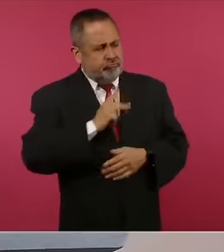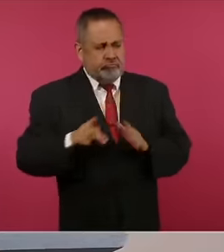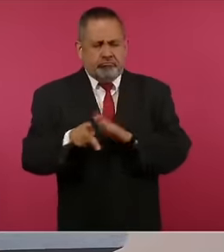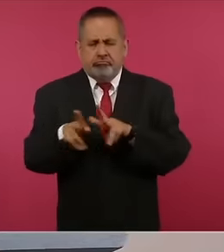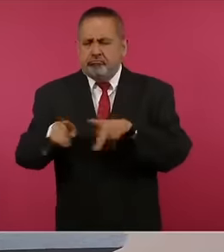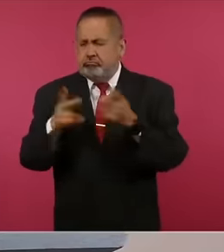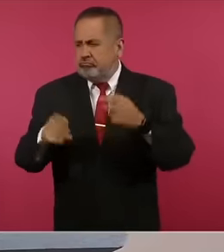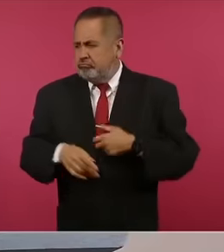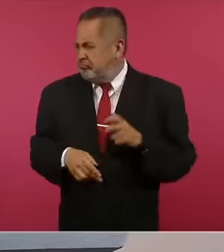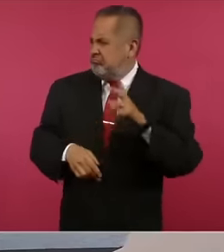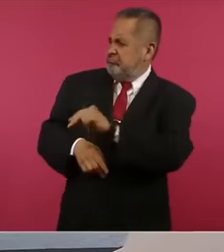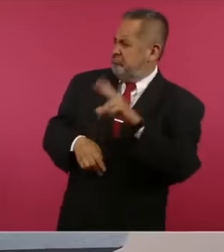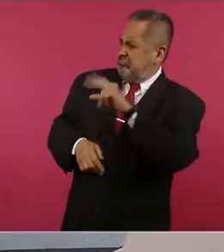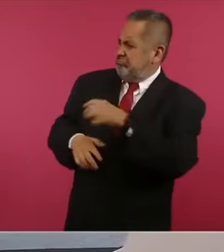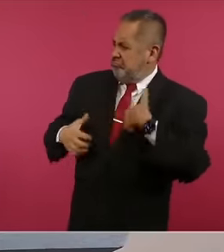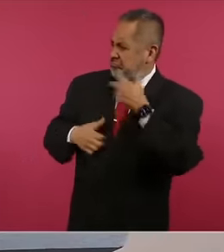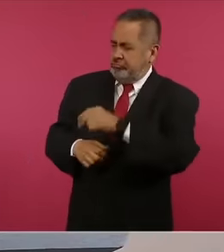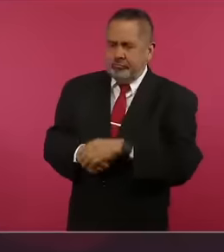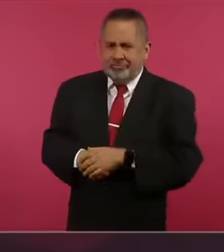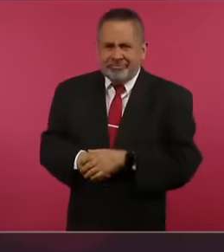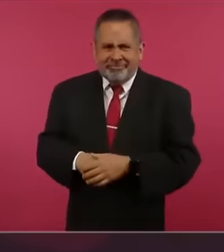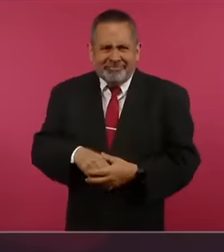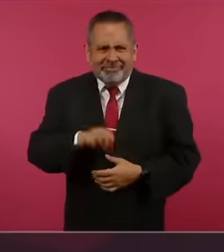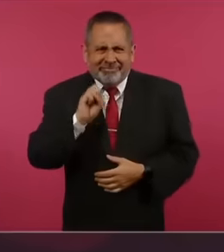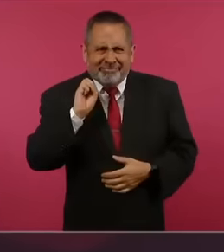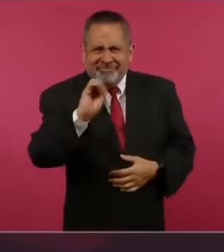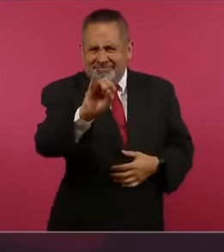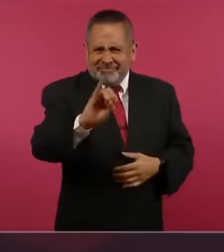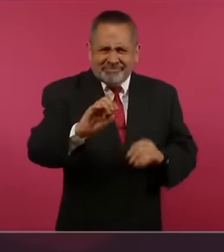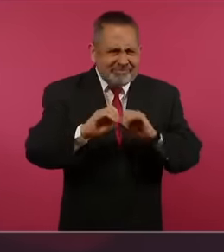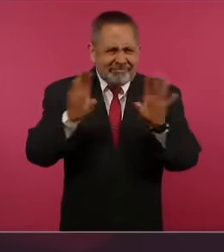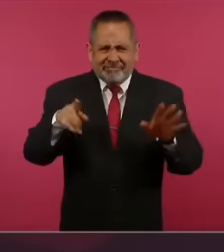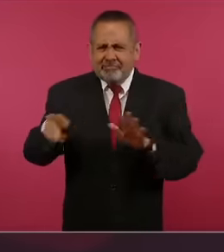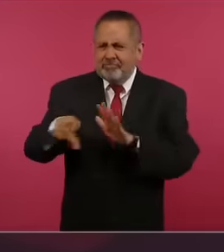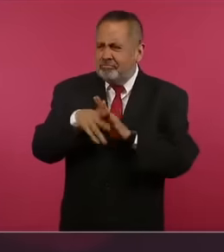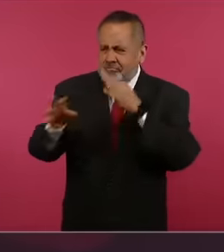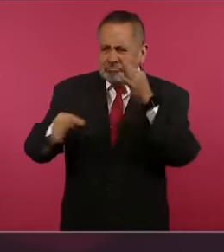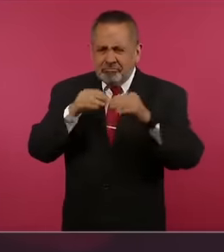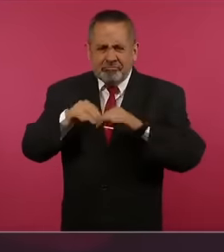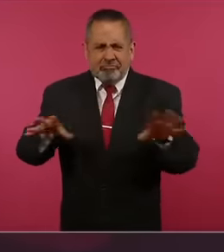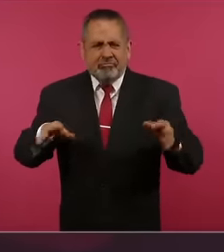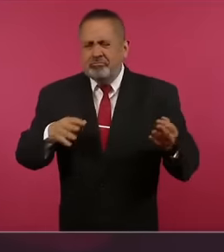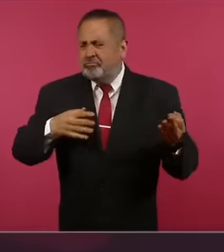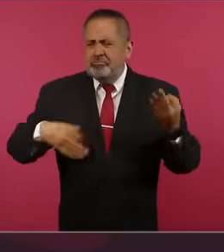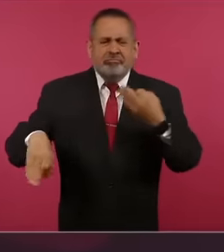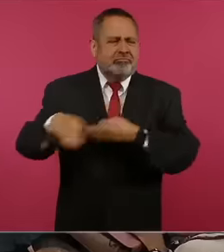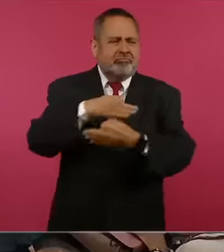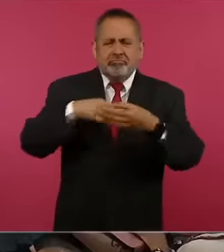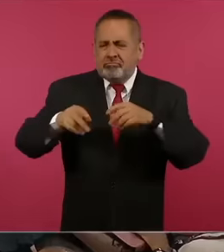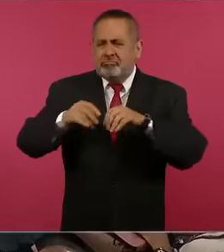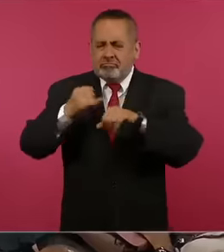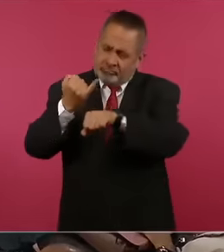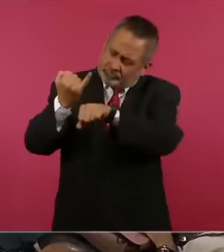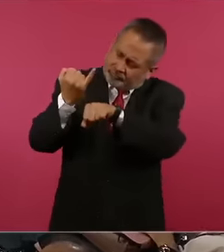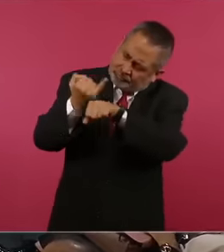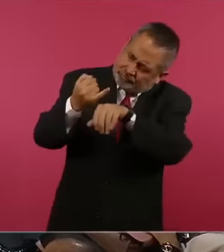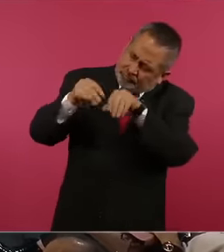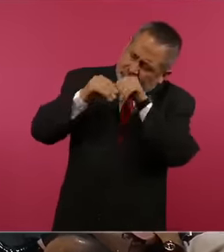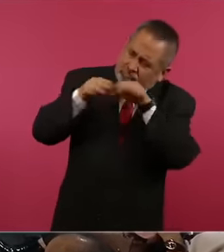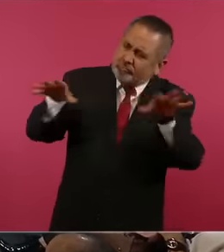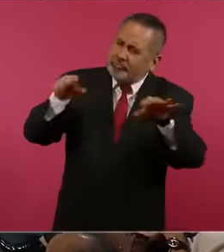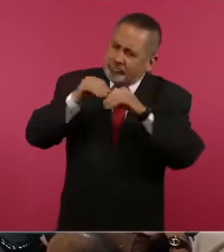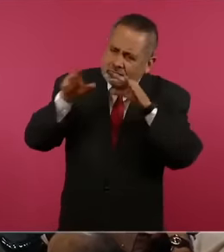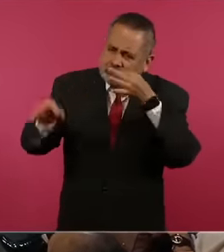Of course, a journalist is a journalist. A journalist is anyone who reports objectively